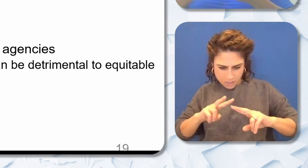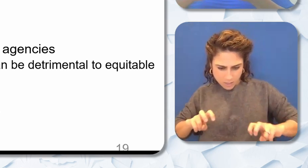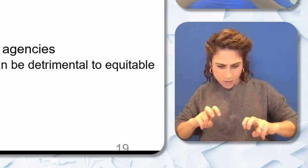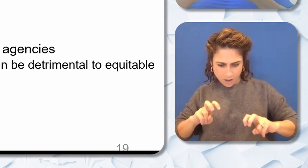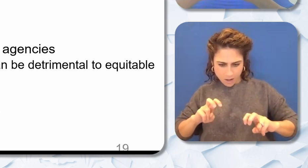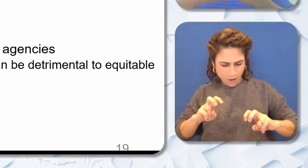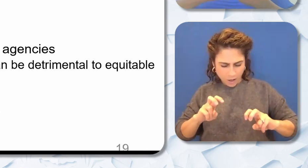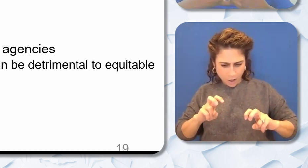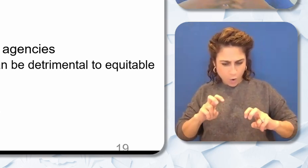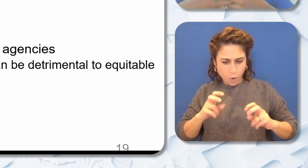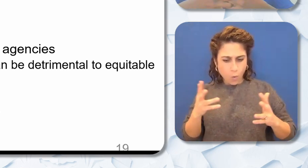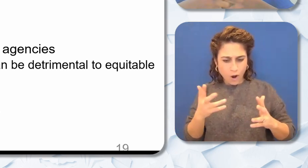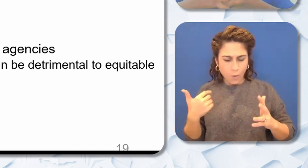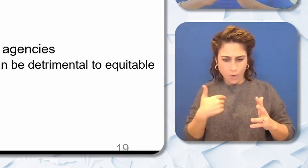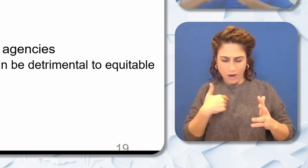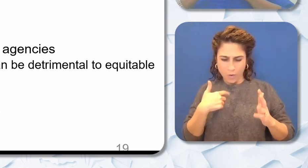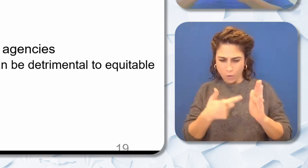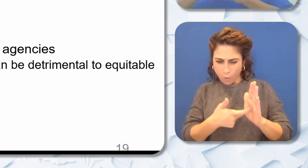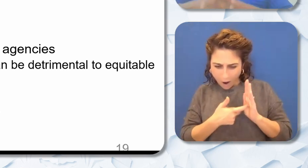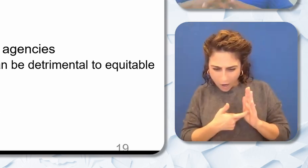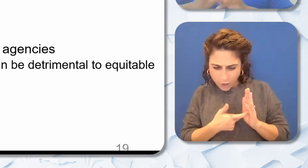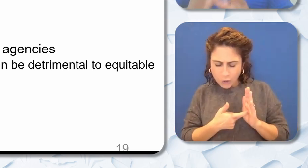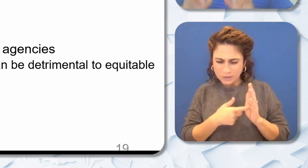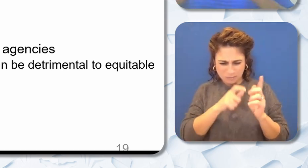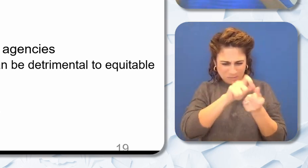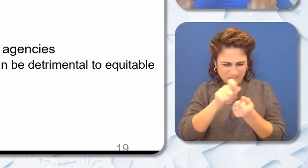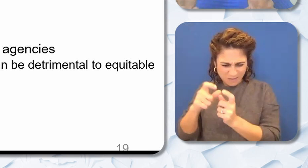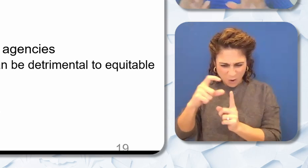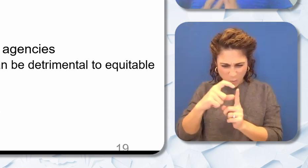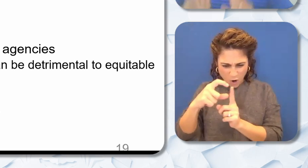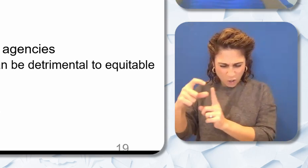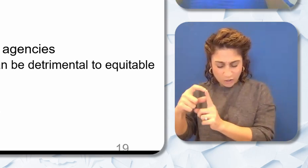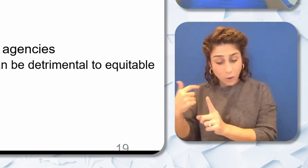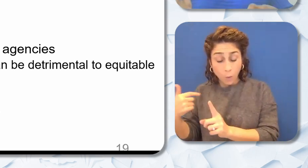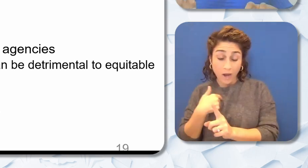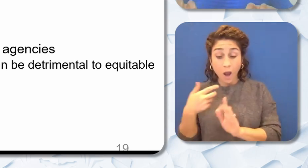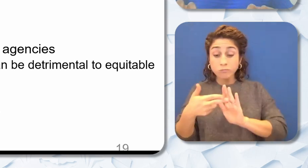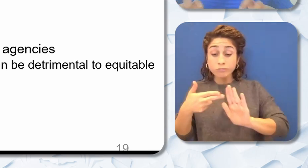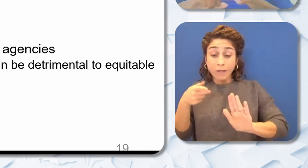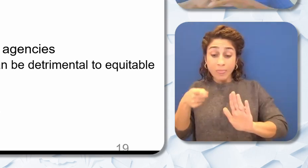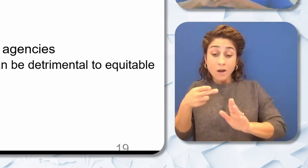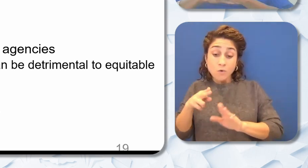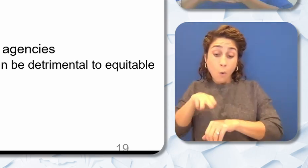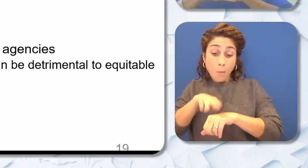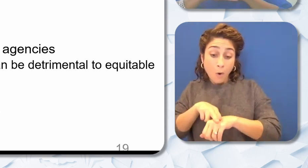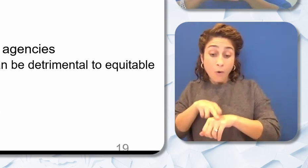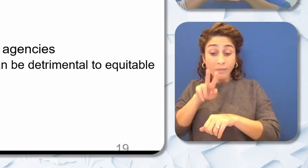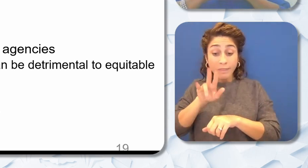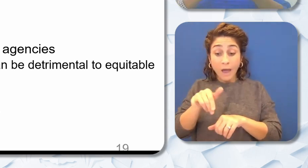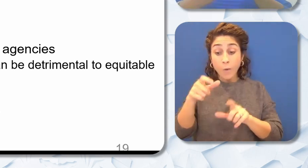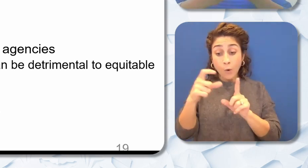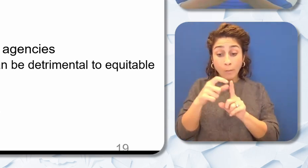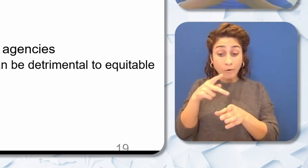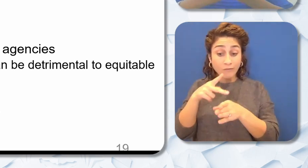embedded in job descriptions that we consider very normal or professional and without even knowing